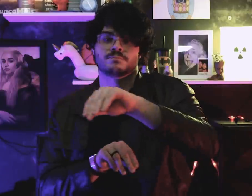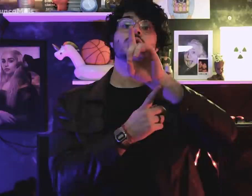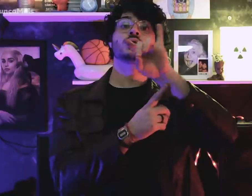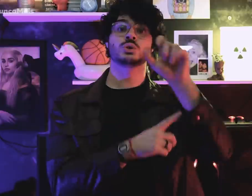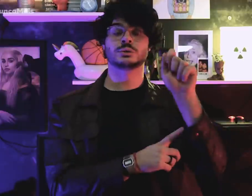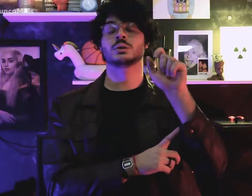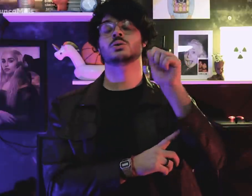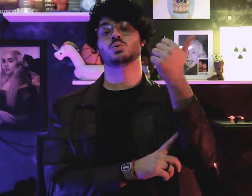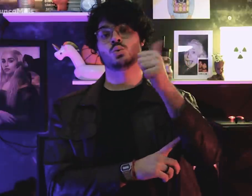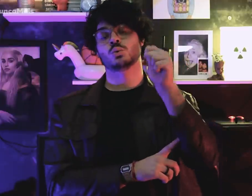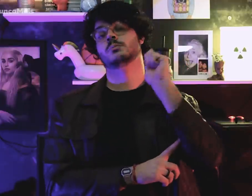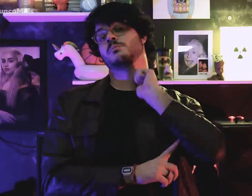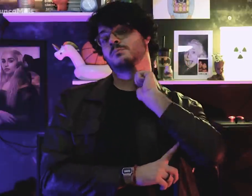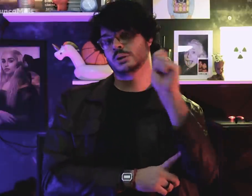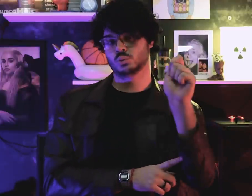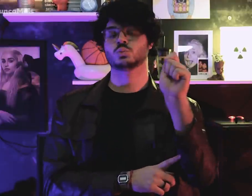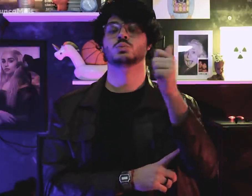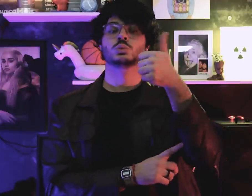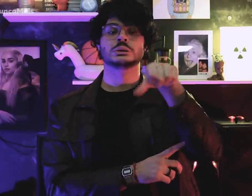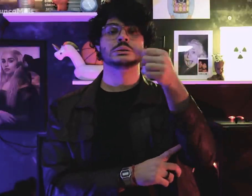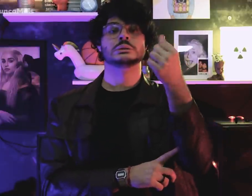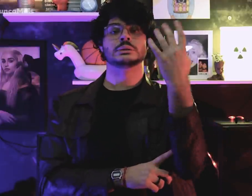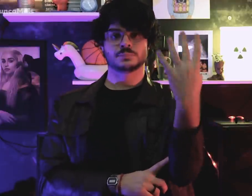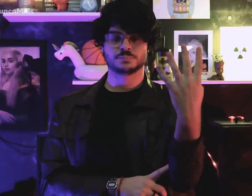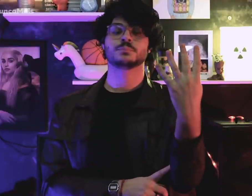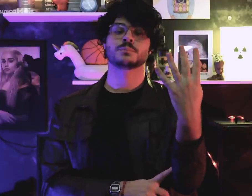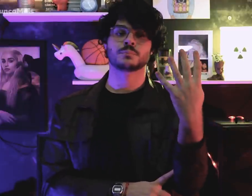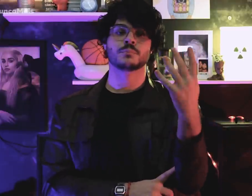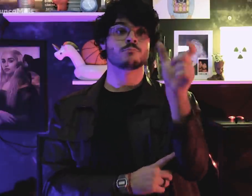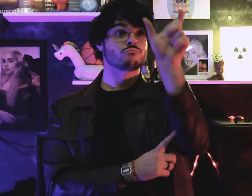On April 11, 1964,